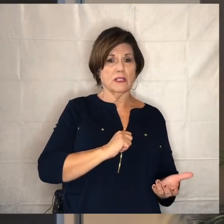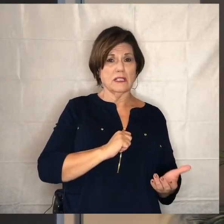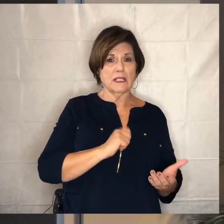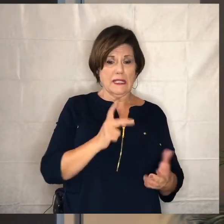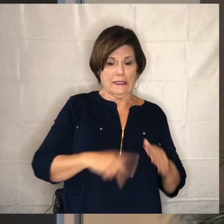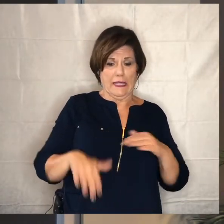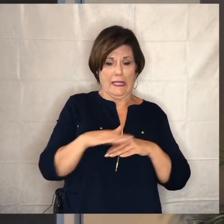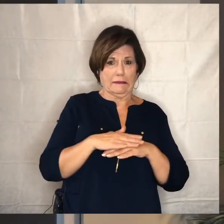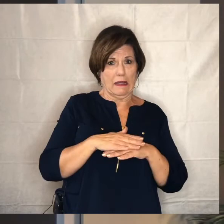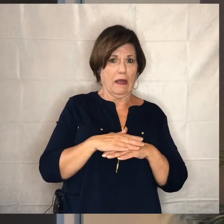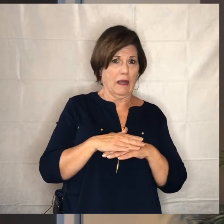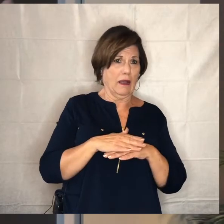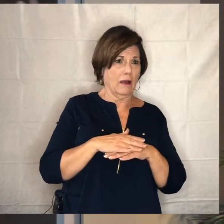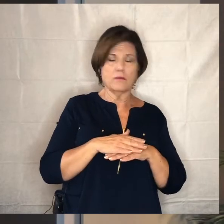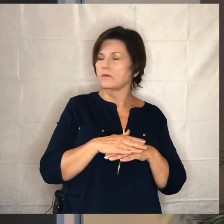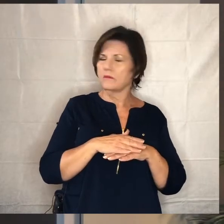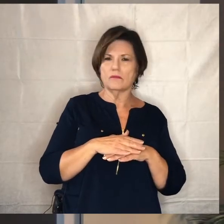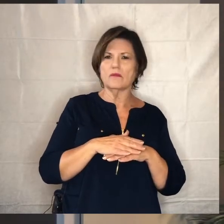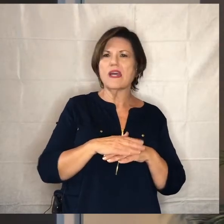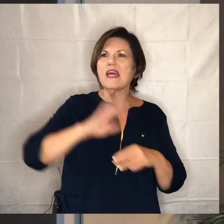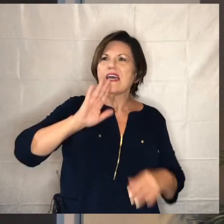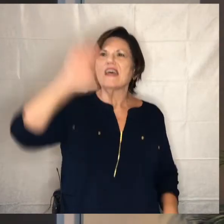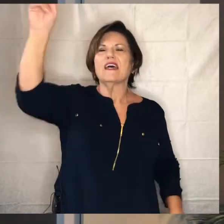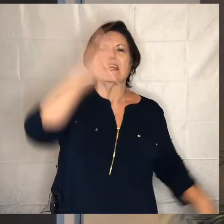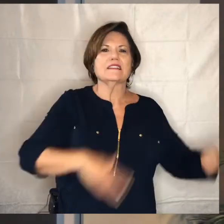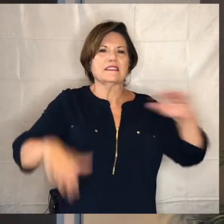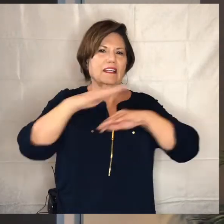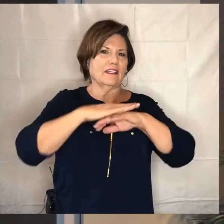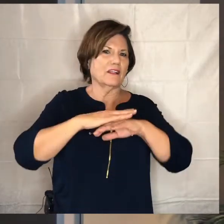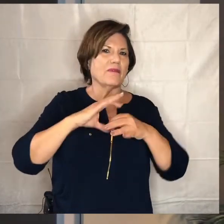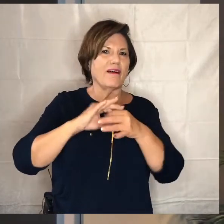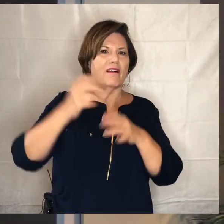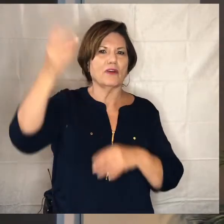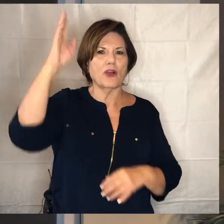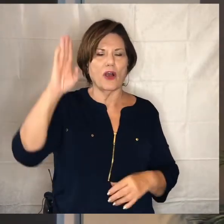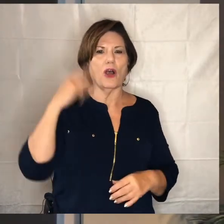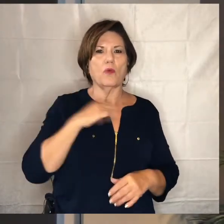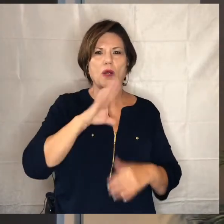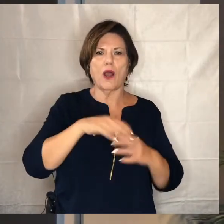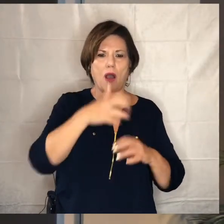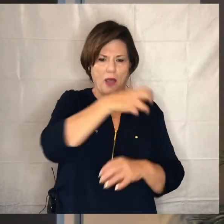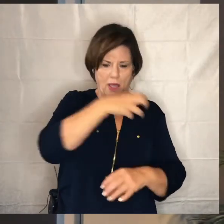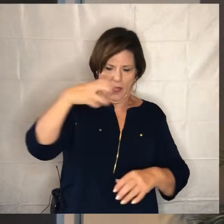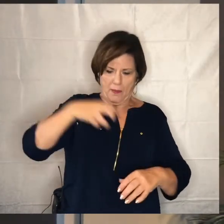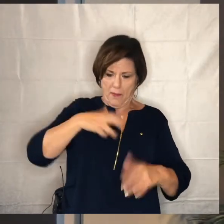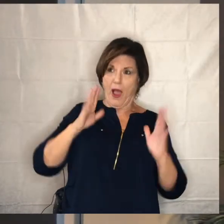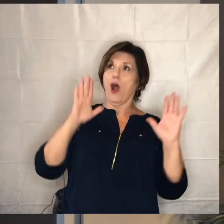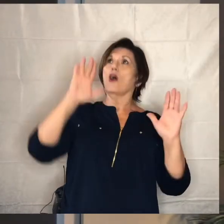but for the benefit of the kingdom of god and when we are all empowered by the holy spirit